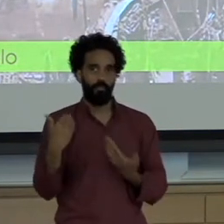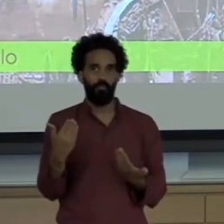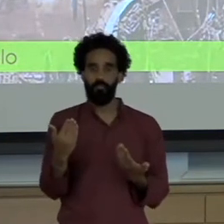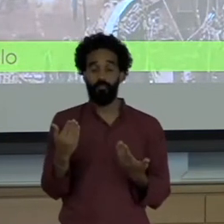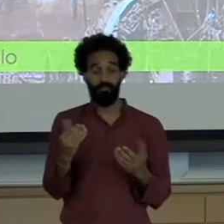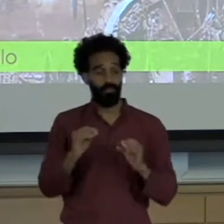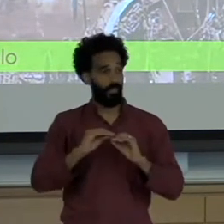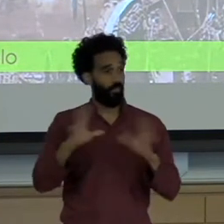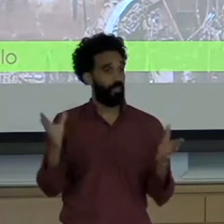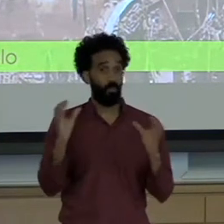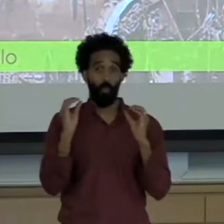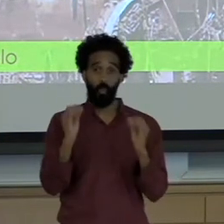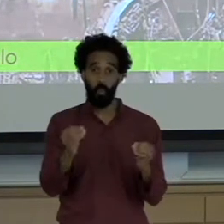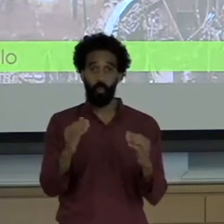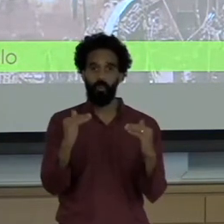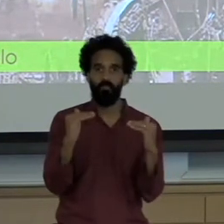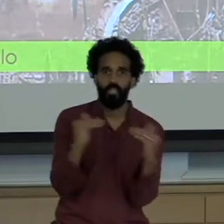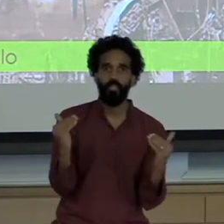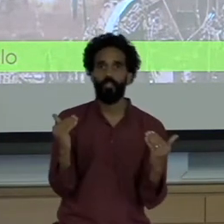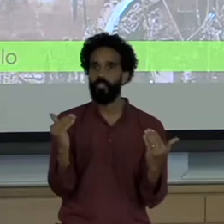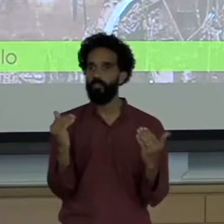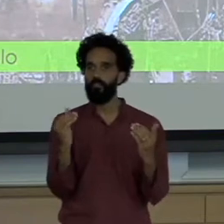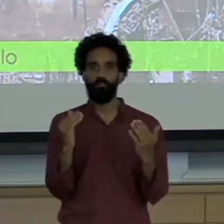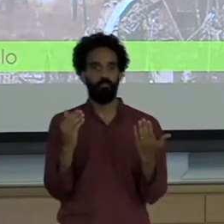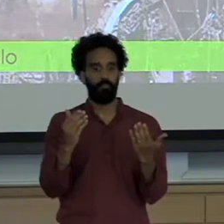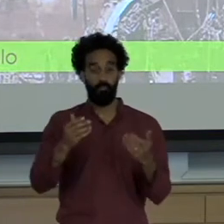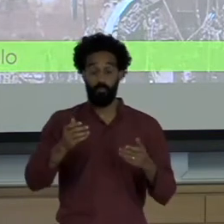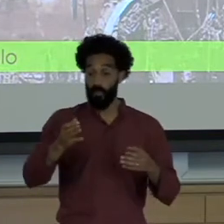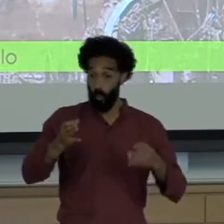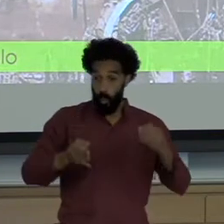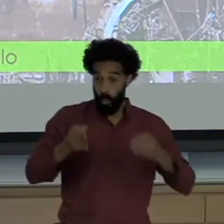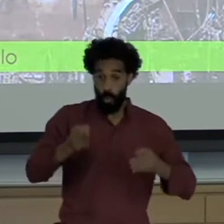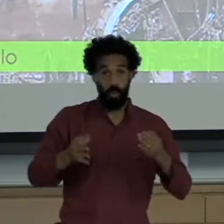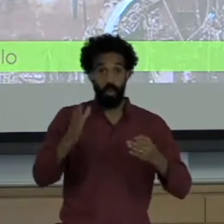That even the courts won't achieve anything truly meaningful